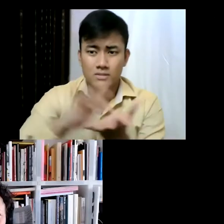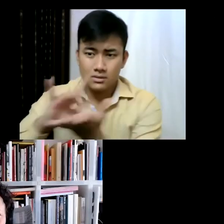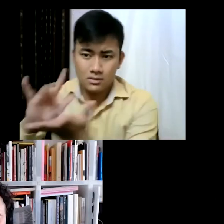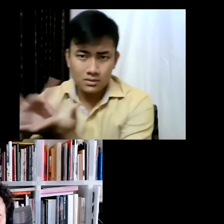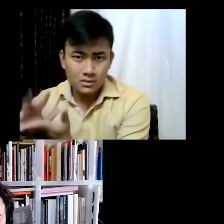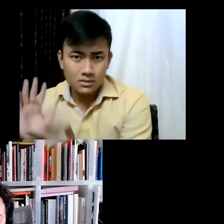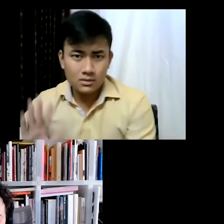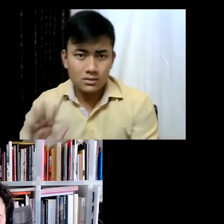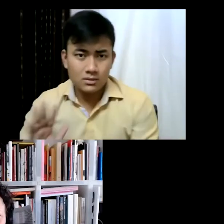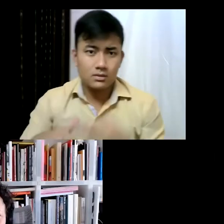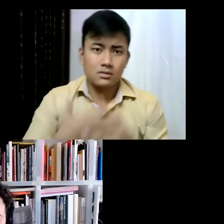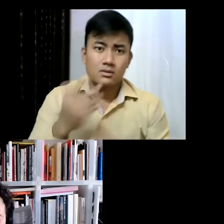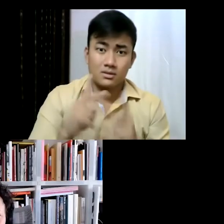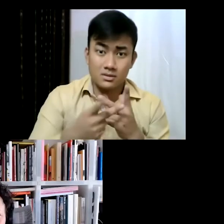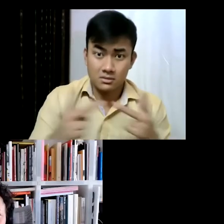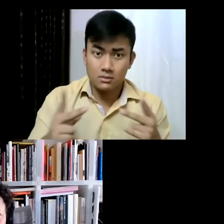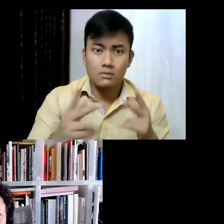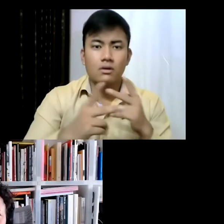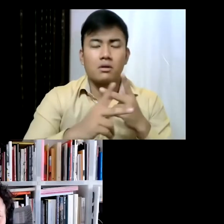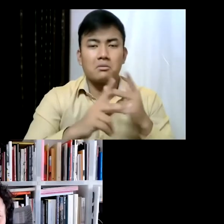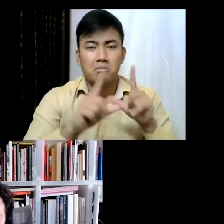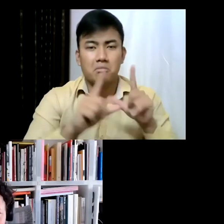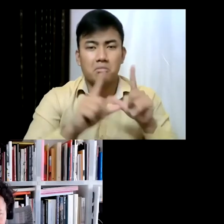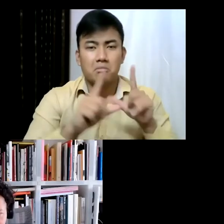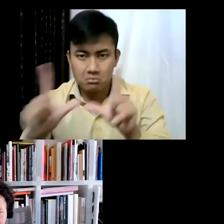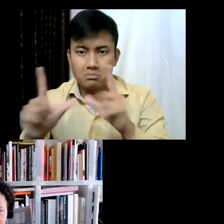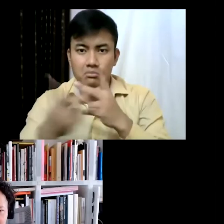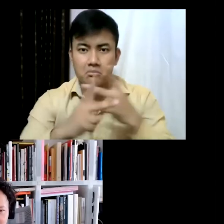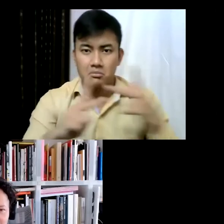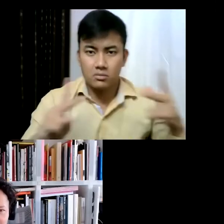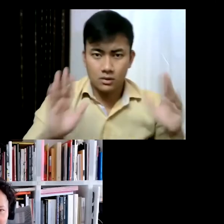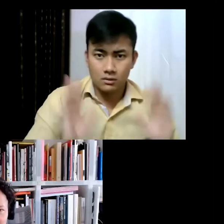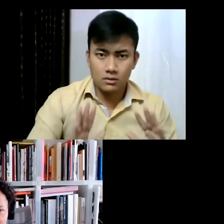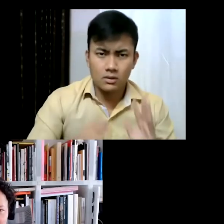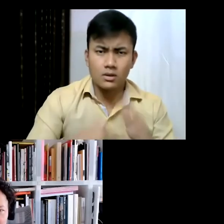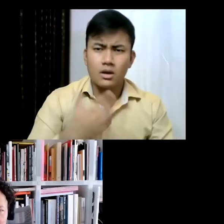creating unexpected connections between sites and artworks. So Cecilia, is this really the way